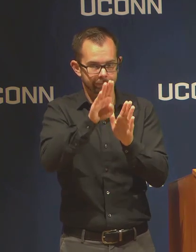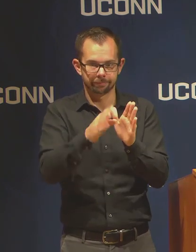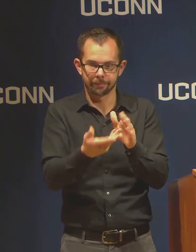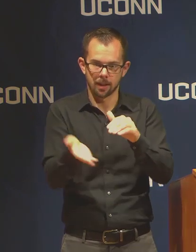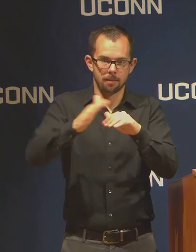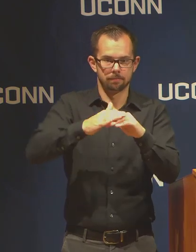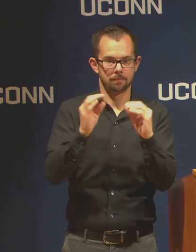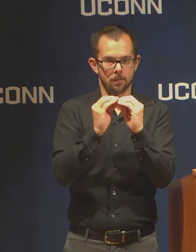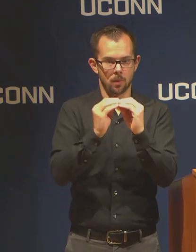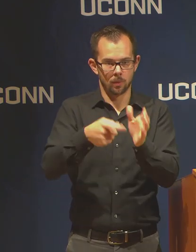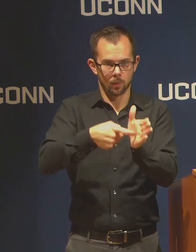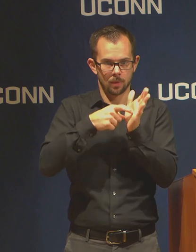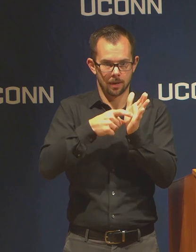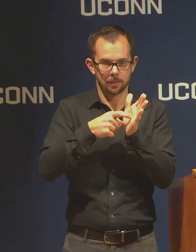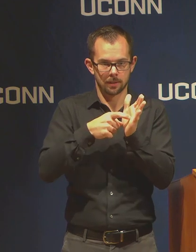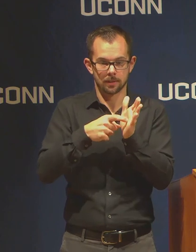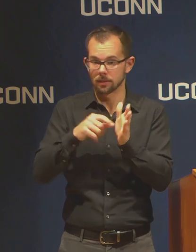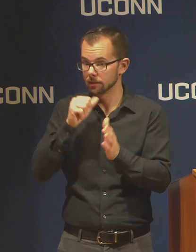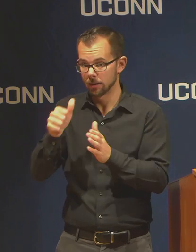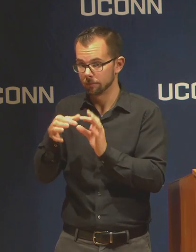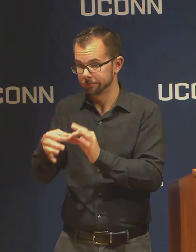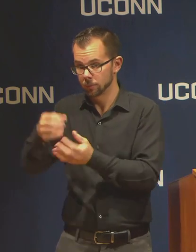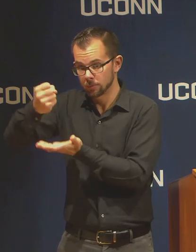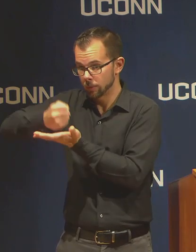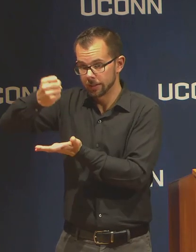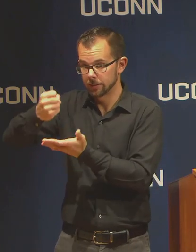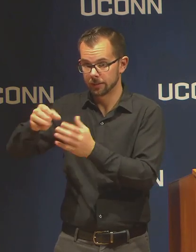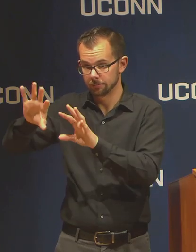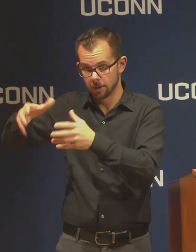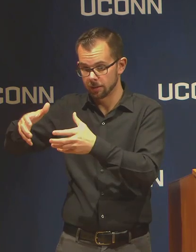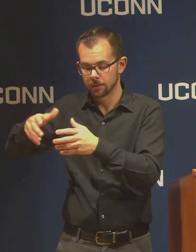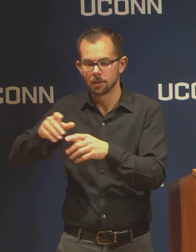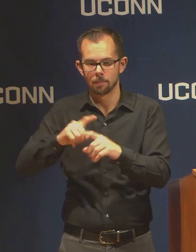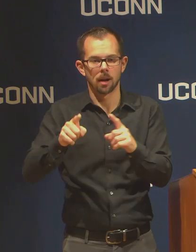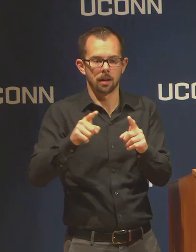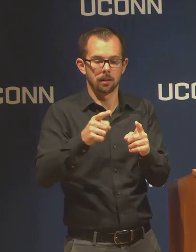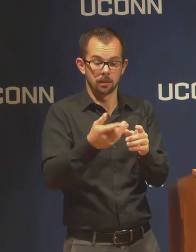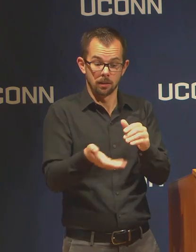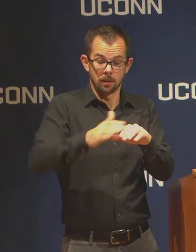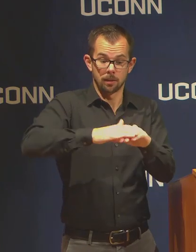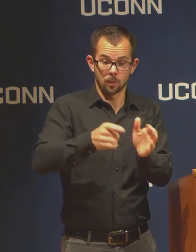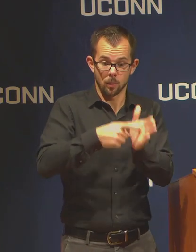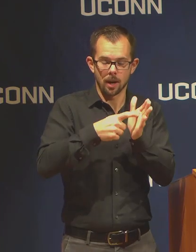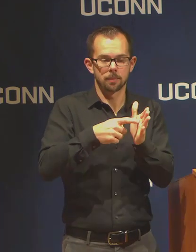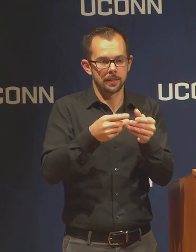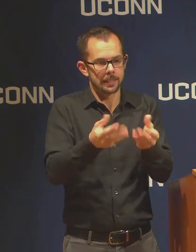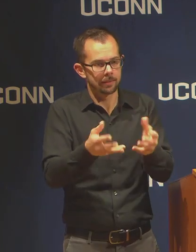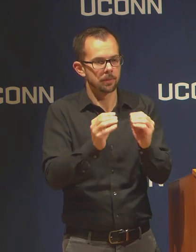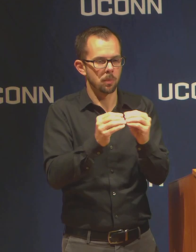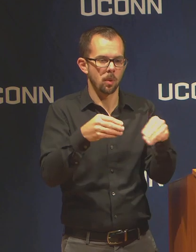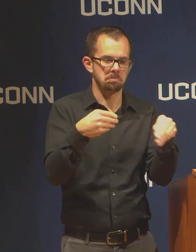that are not required by the accrediting bodies. That gives some degree of flexibility and movement within the programs,